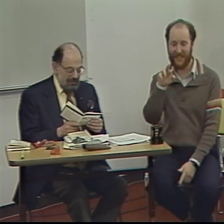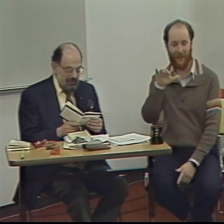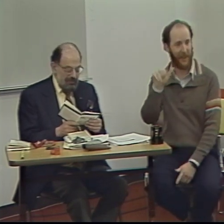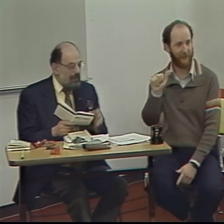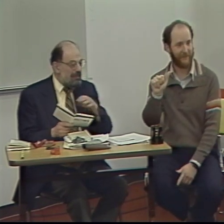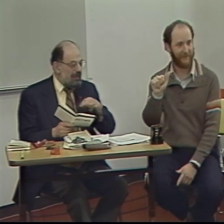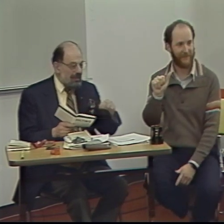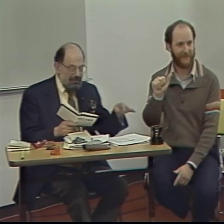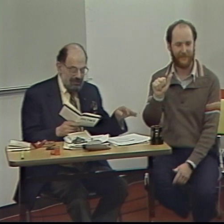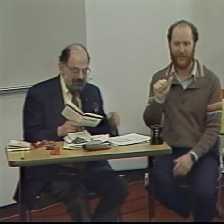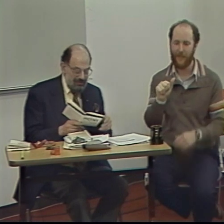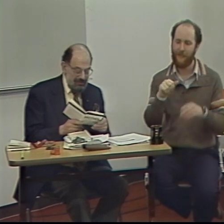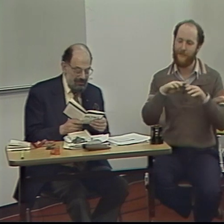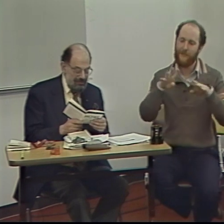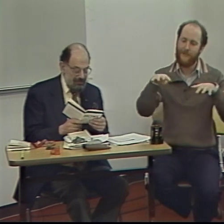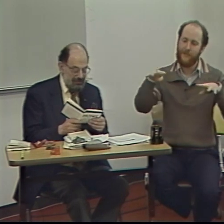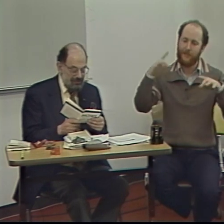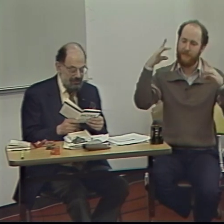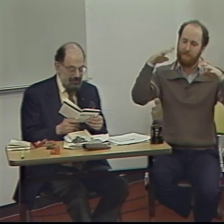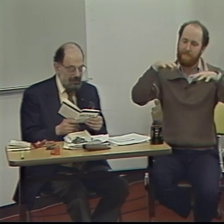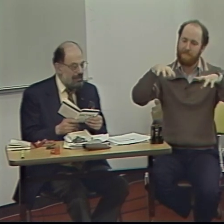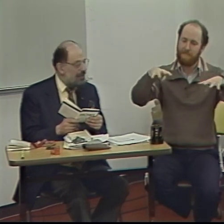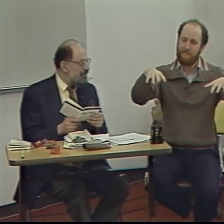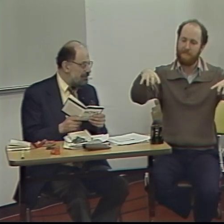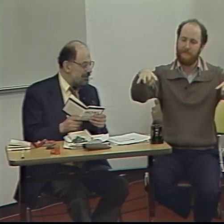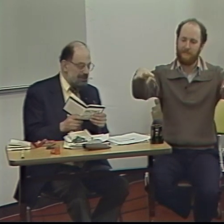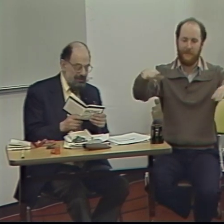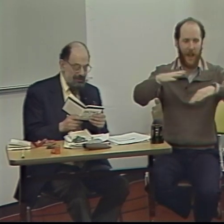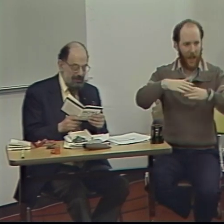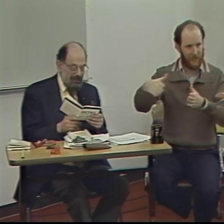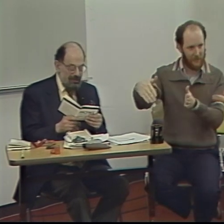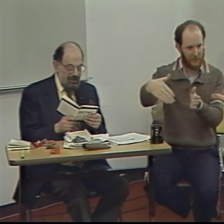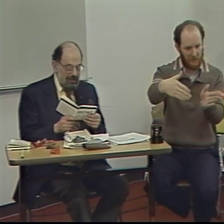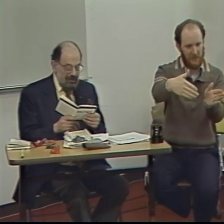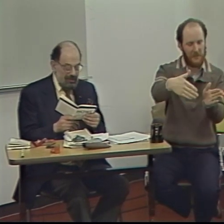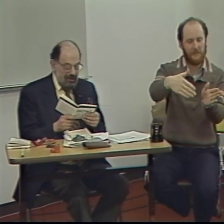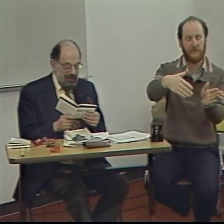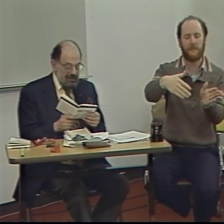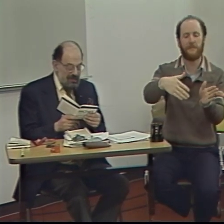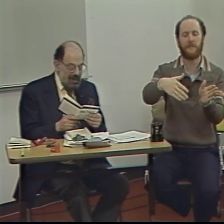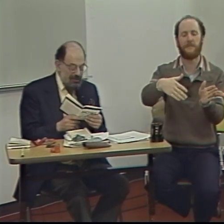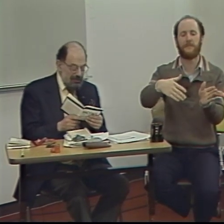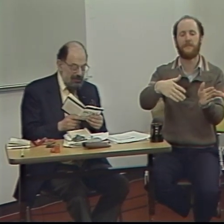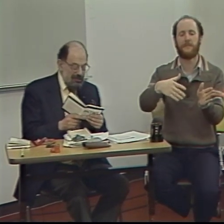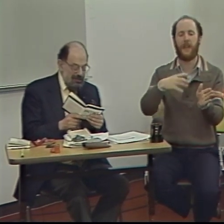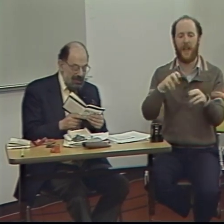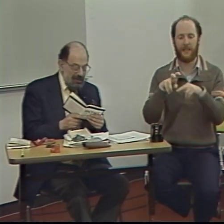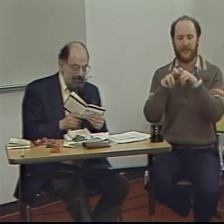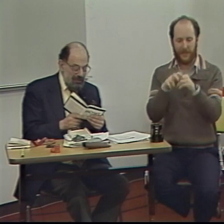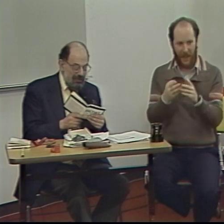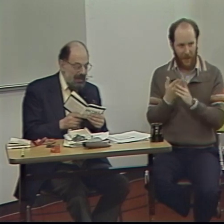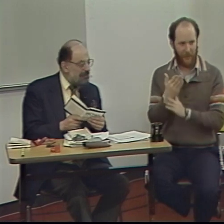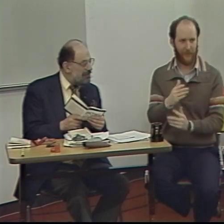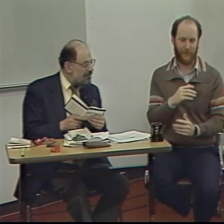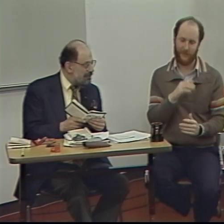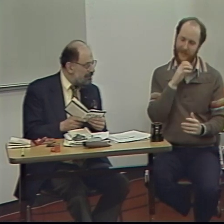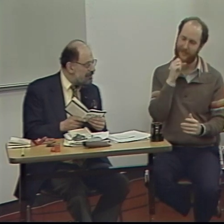"Floated out... on the street "And sat through the stale beer afternoon